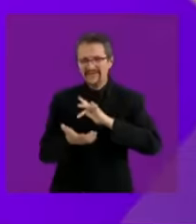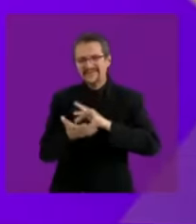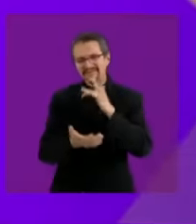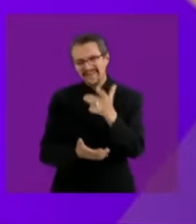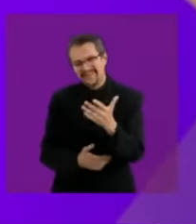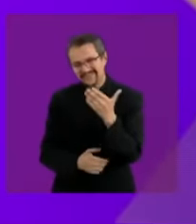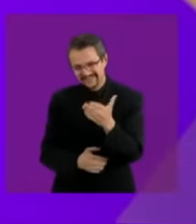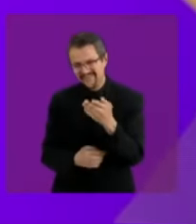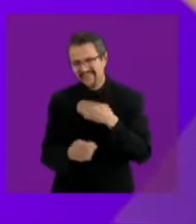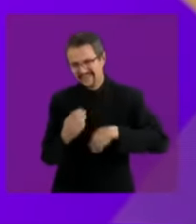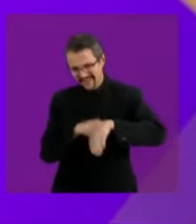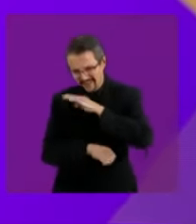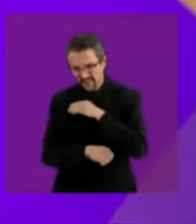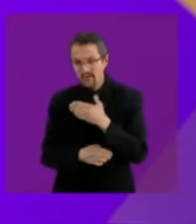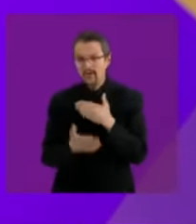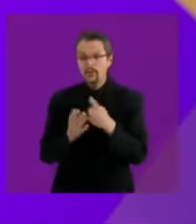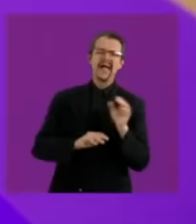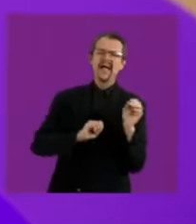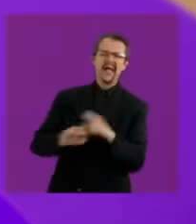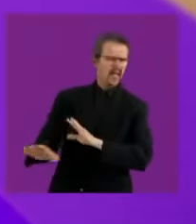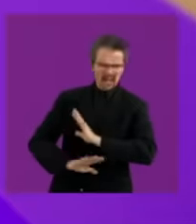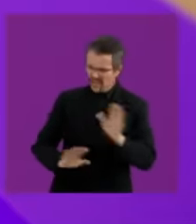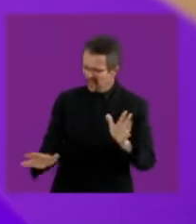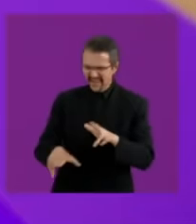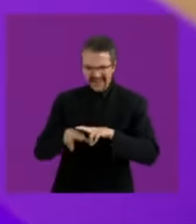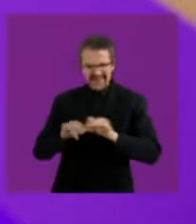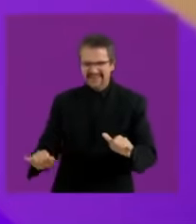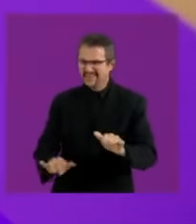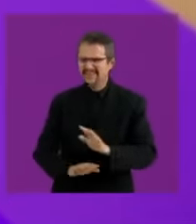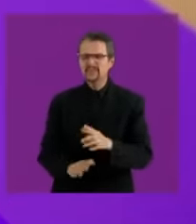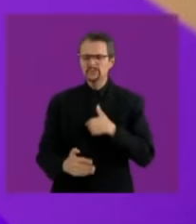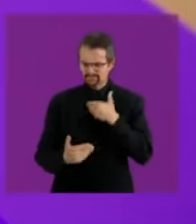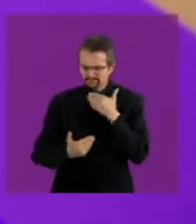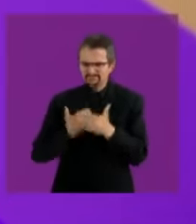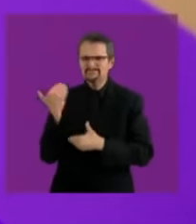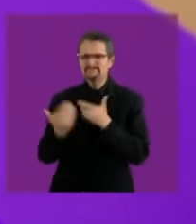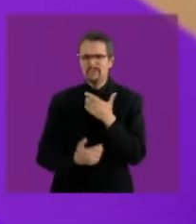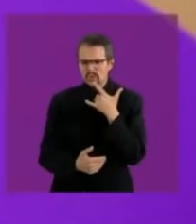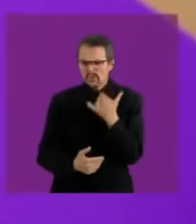with the minute of the candidate Sochil Gálvez I want us to make a prosperous Mexico among